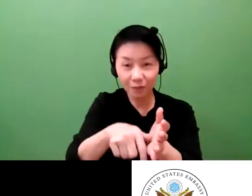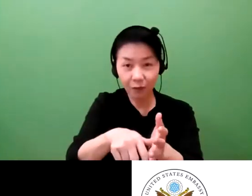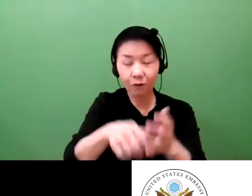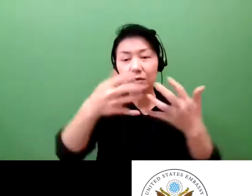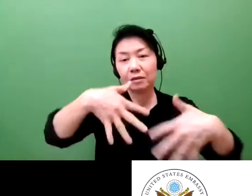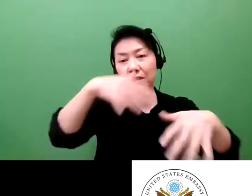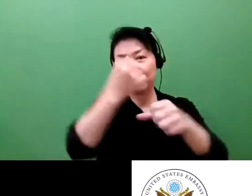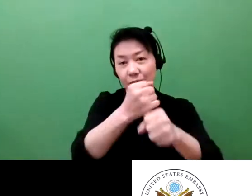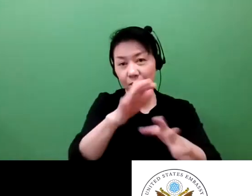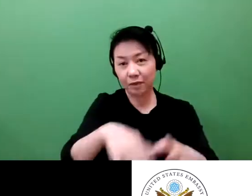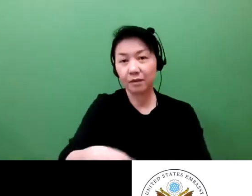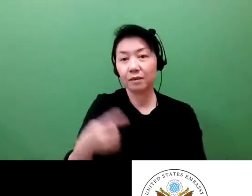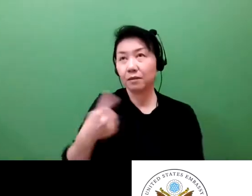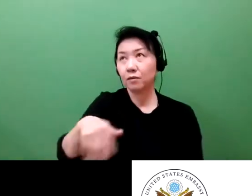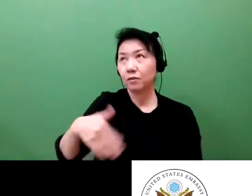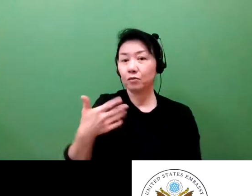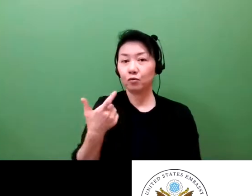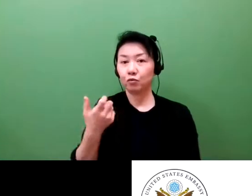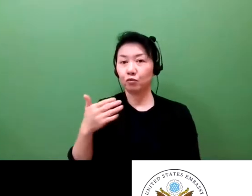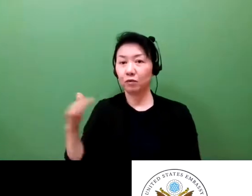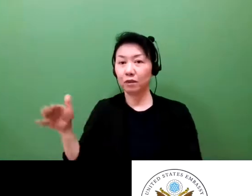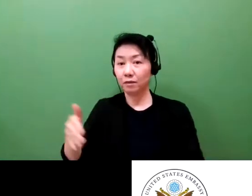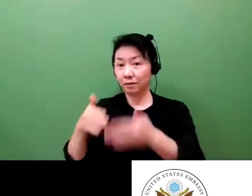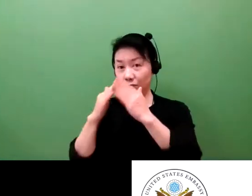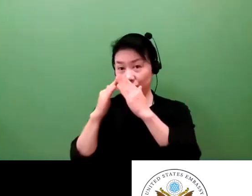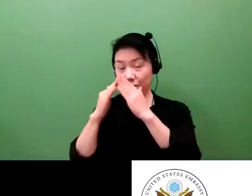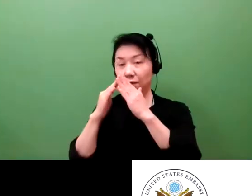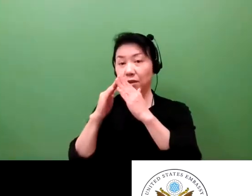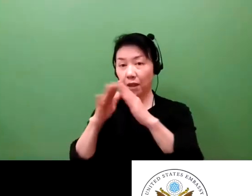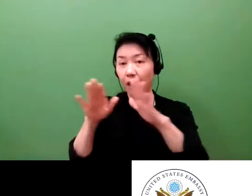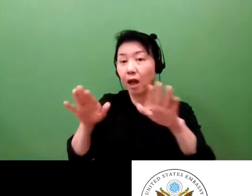It was in 1970s that they were begun.